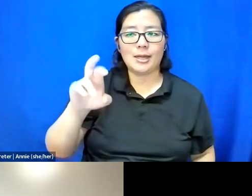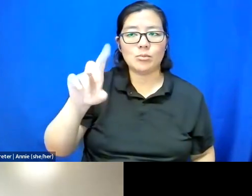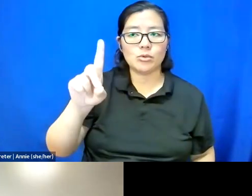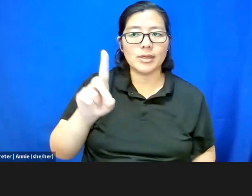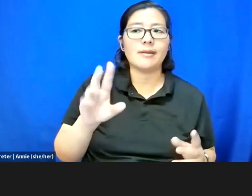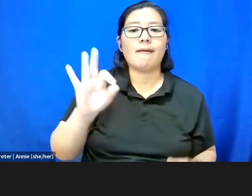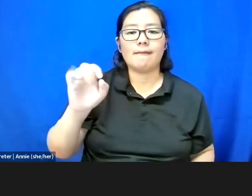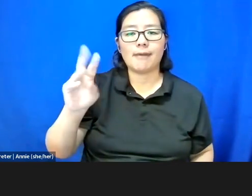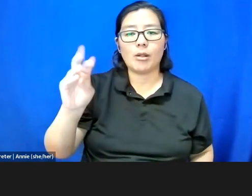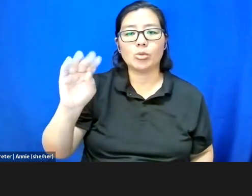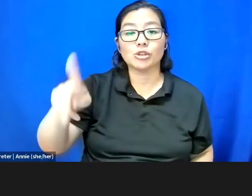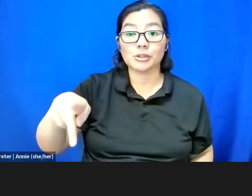So I hope you all are cozy.